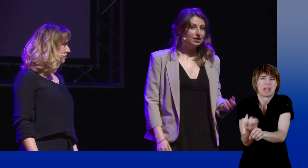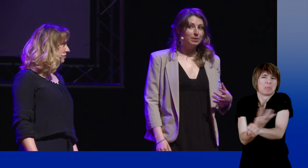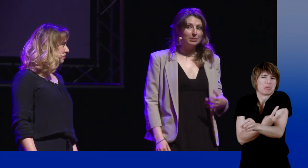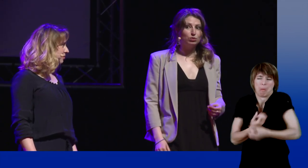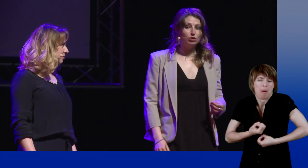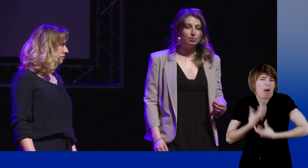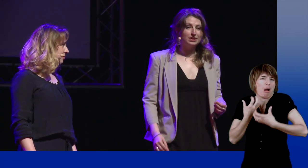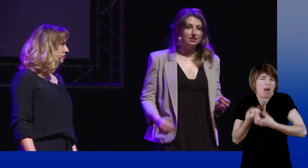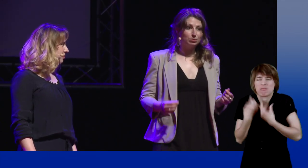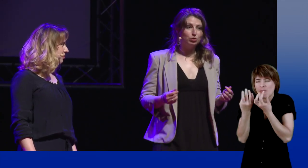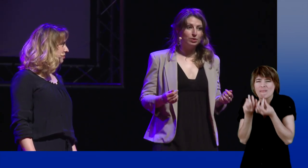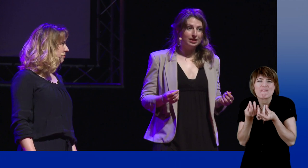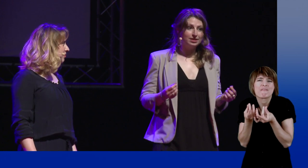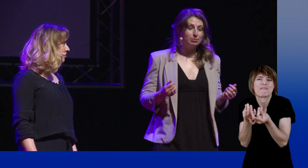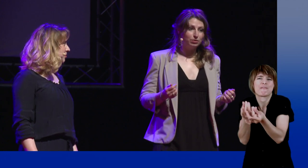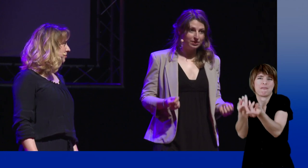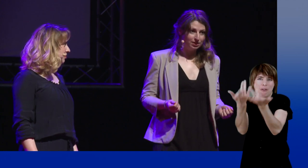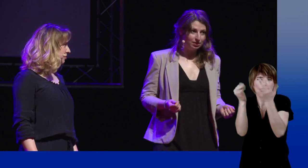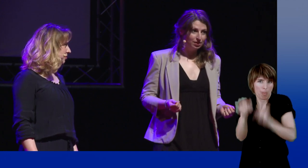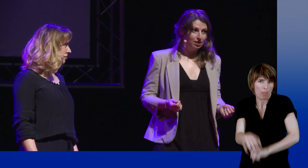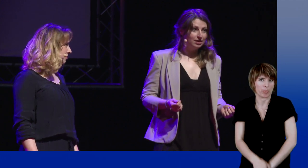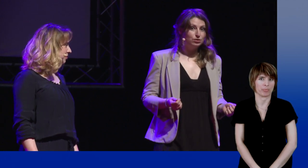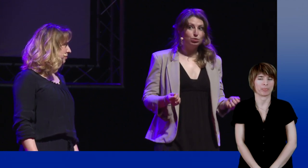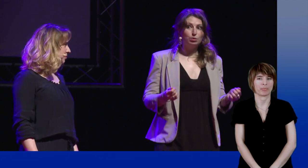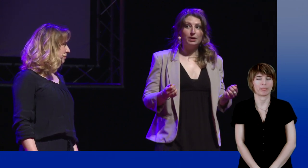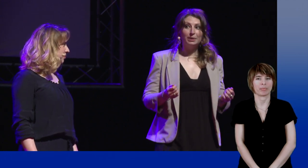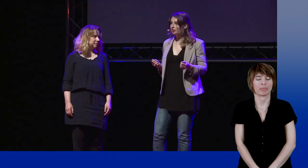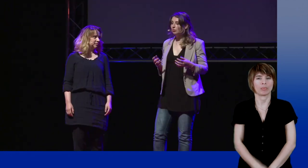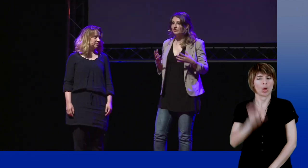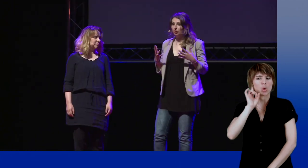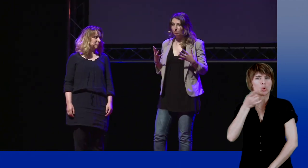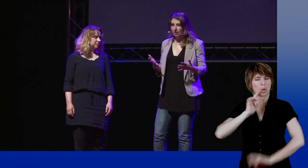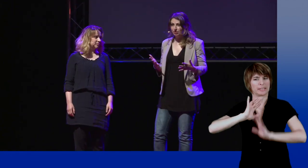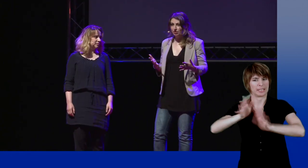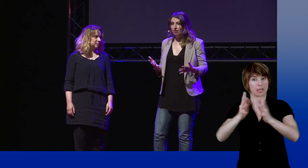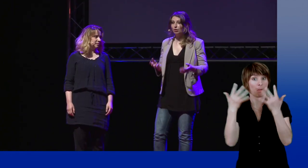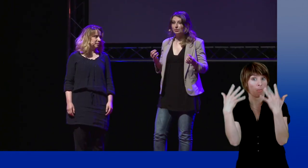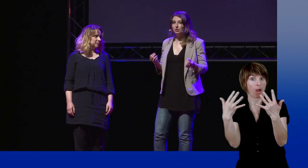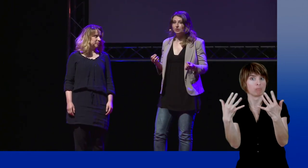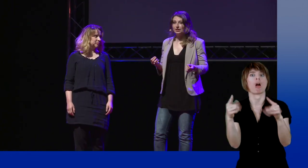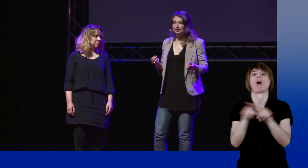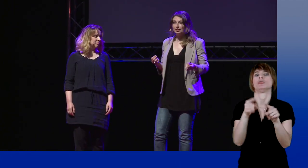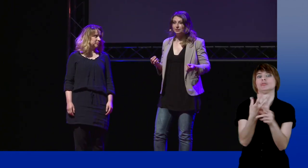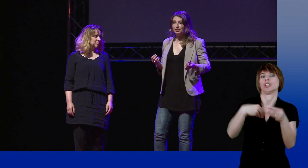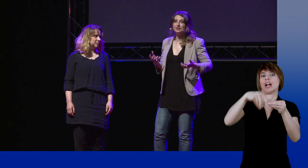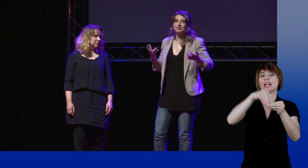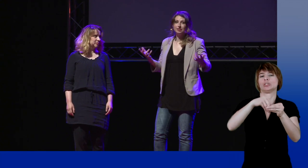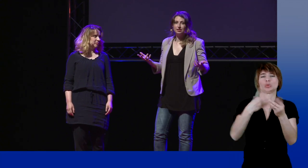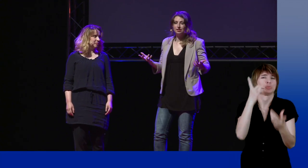which enables to give extremely precise emotions. Deafs do not only speak with their hands. While they "sign",